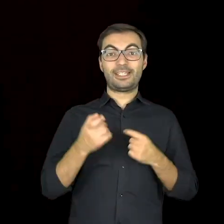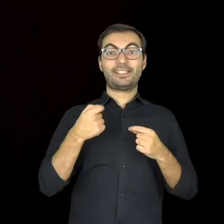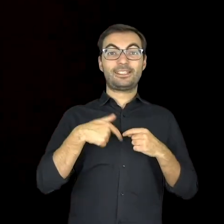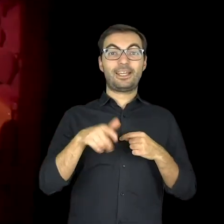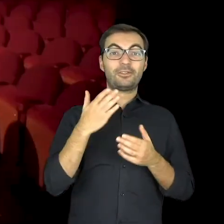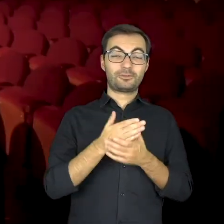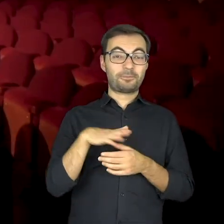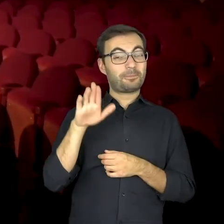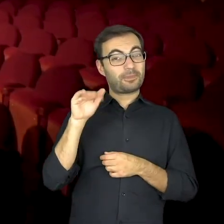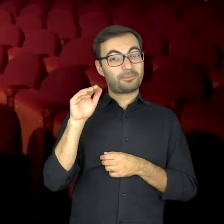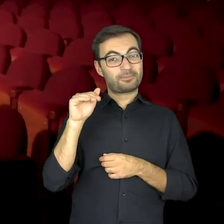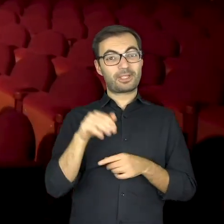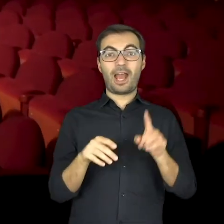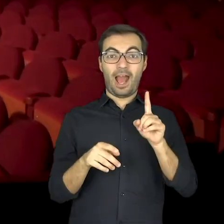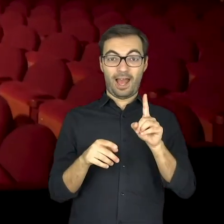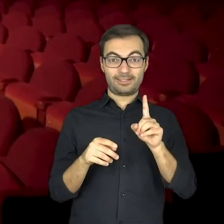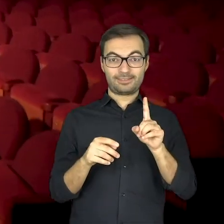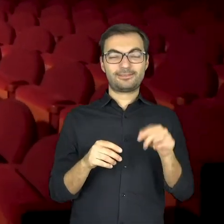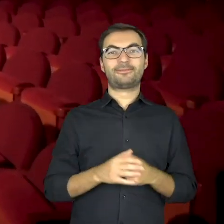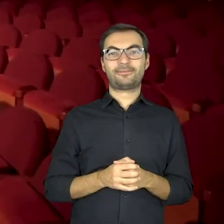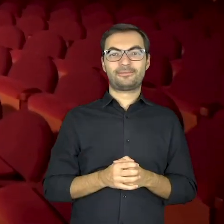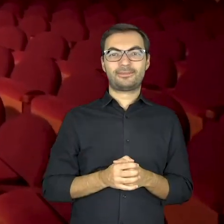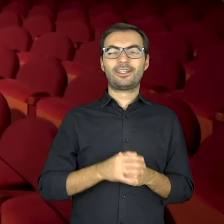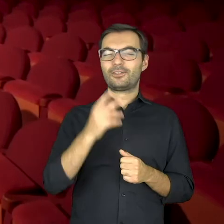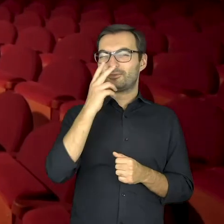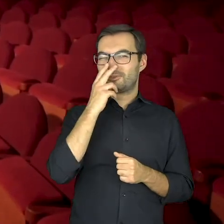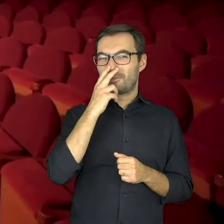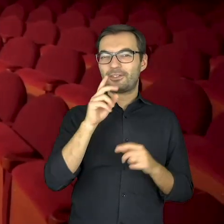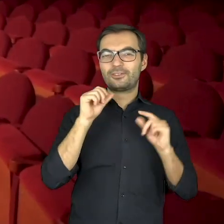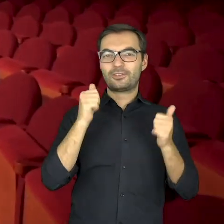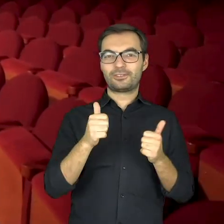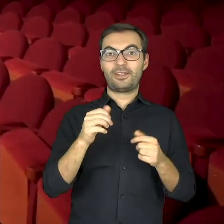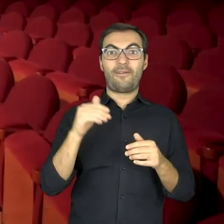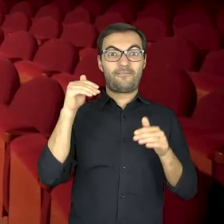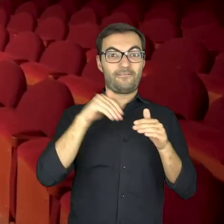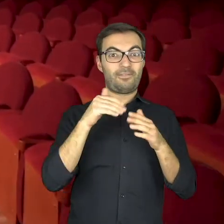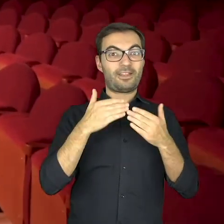We’ll say goodbye soon but before that, let’s see what’s happening inside of me